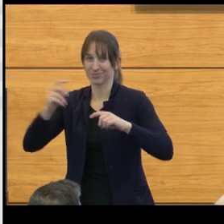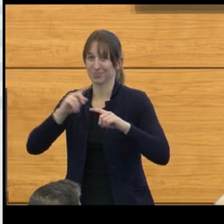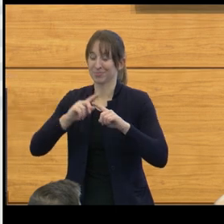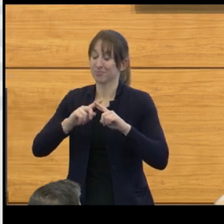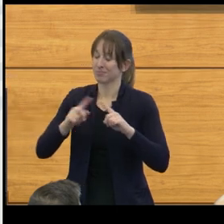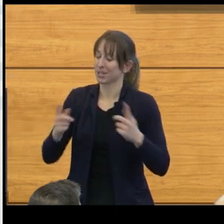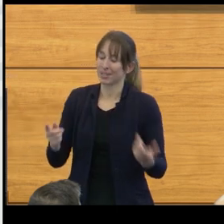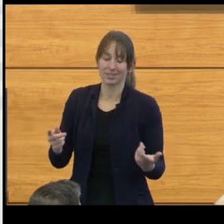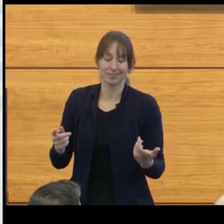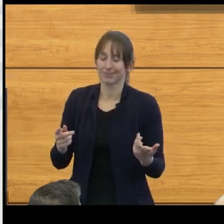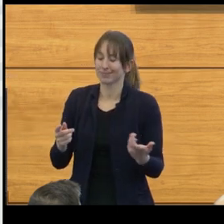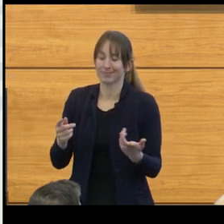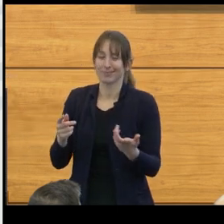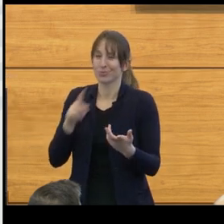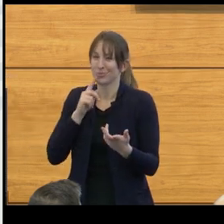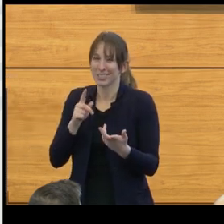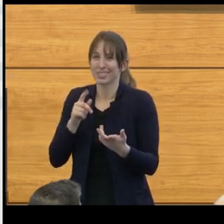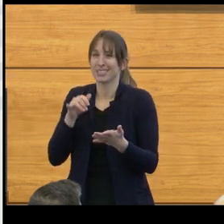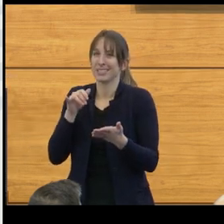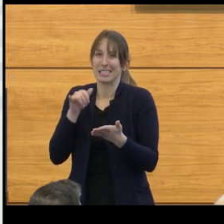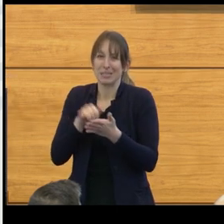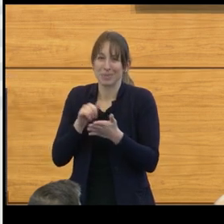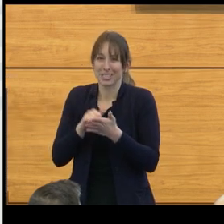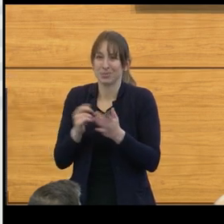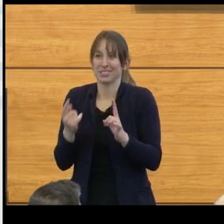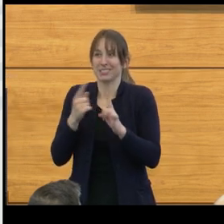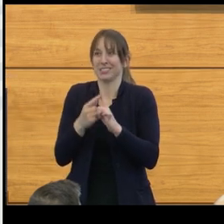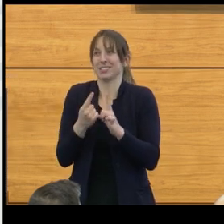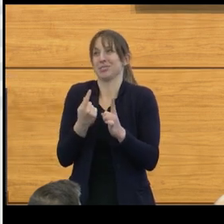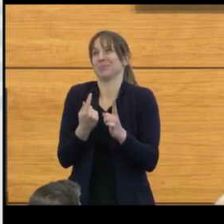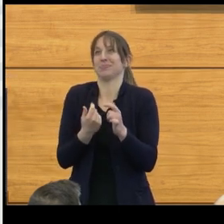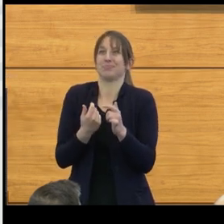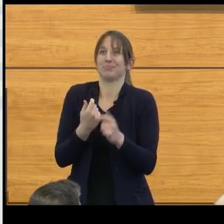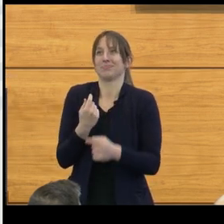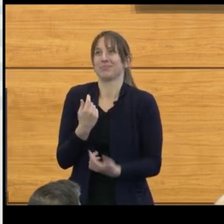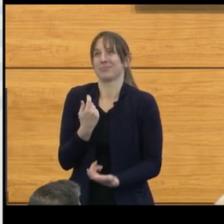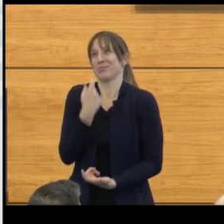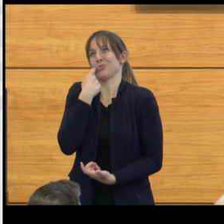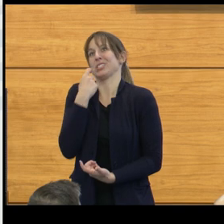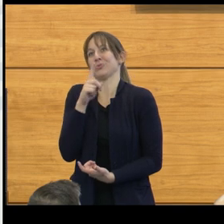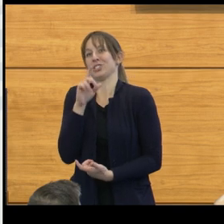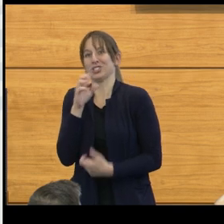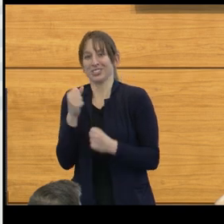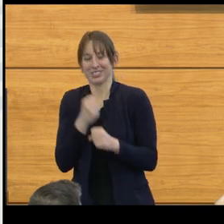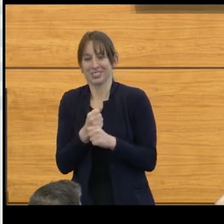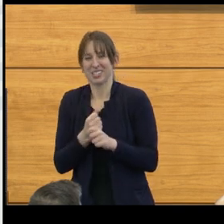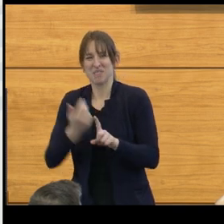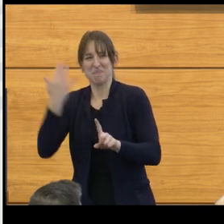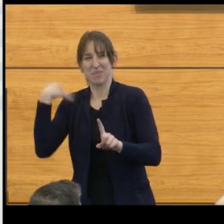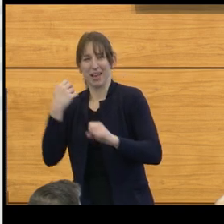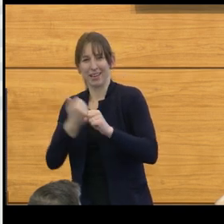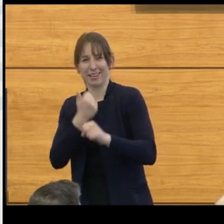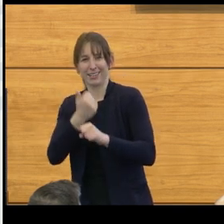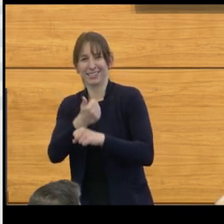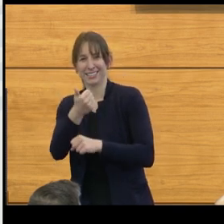up until this last century. If we look back in the early 20s, we tried to readdress the issue again.